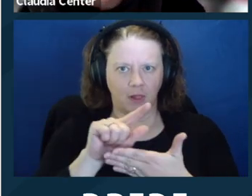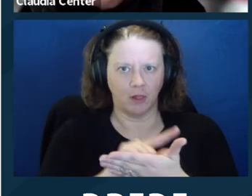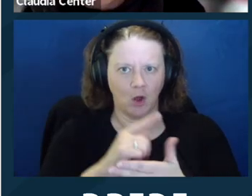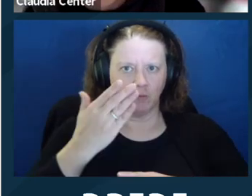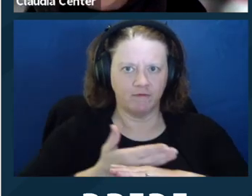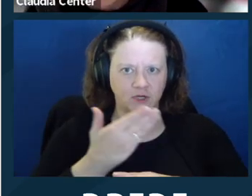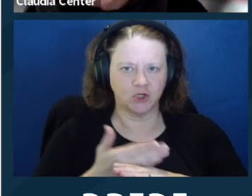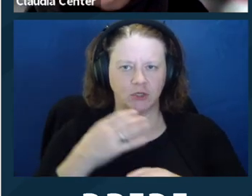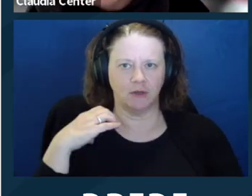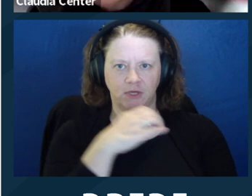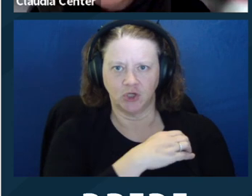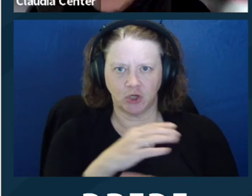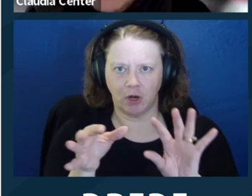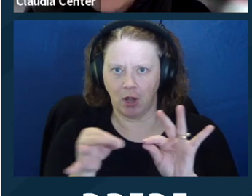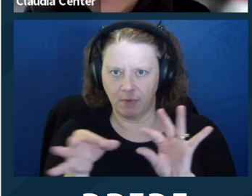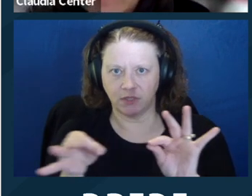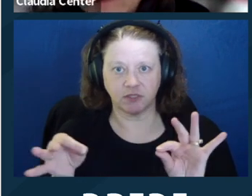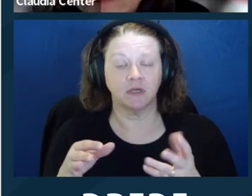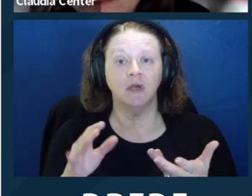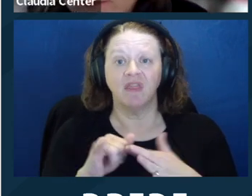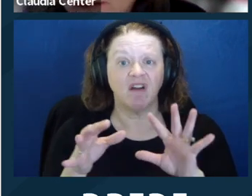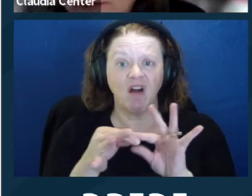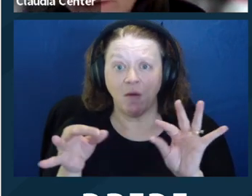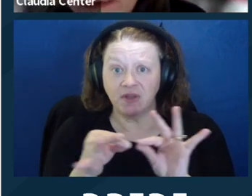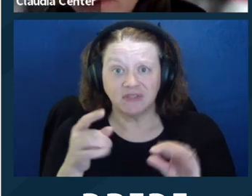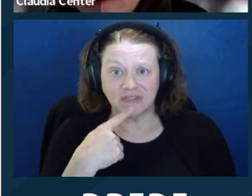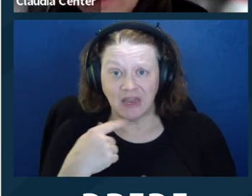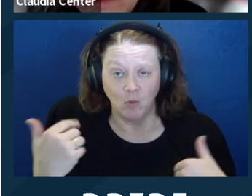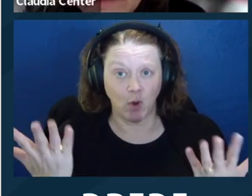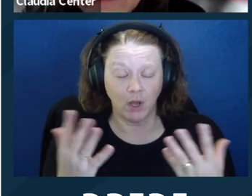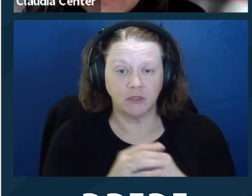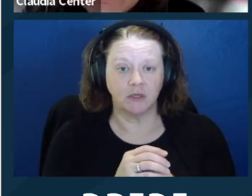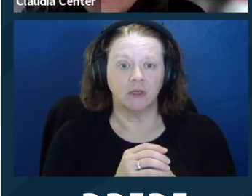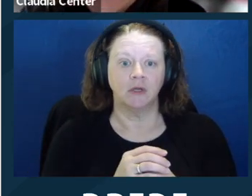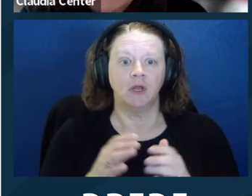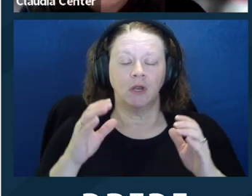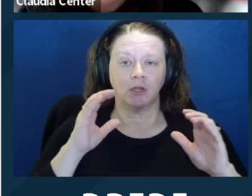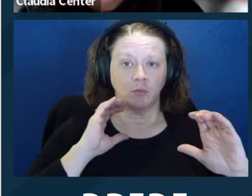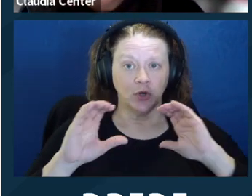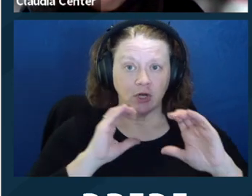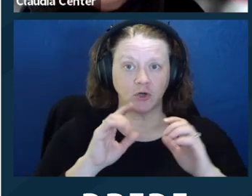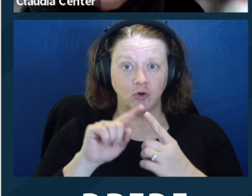to a lawyer by a client is, nonetheless, confidential, even if it's made in the presence of another